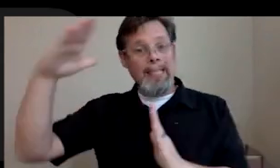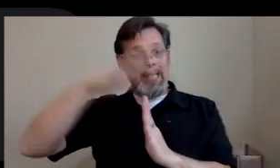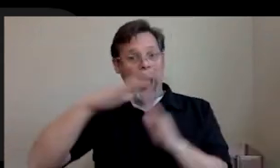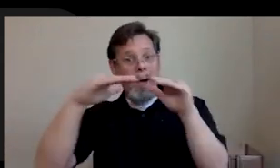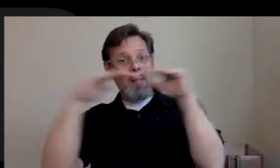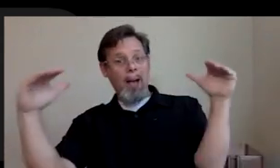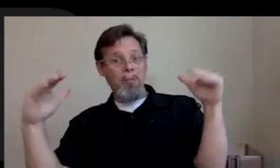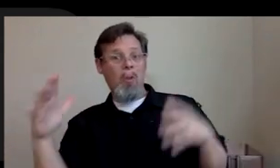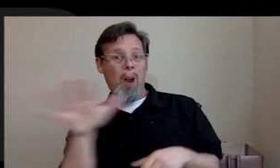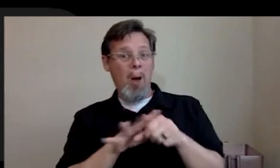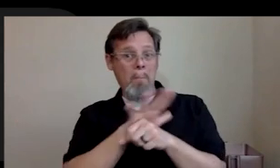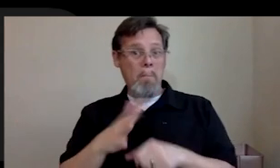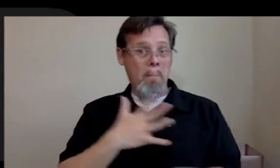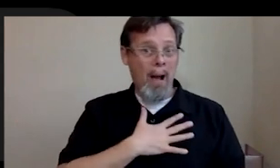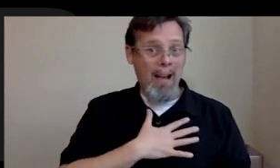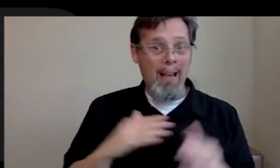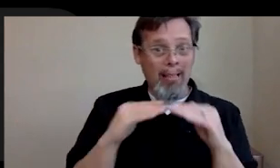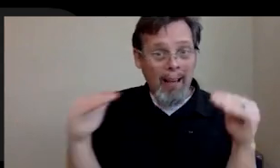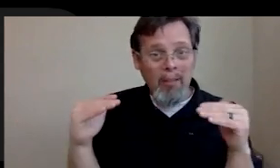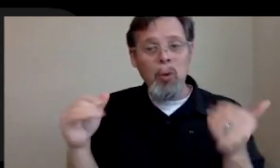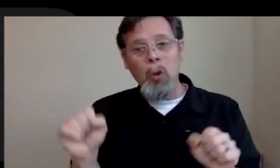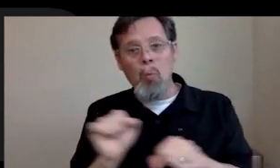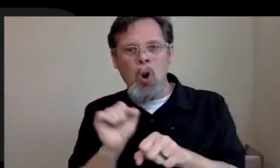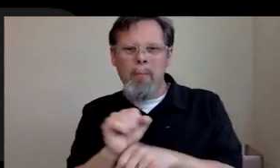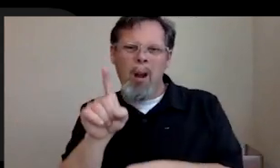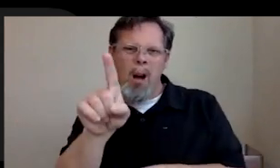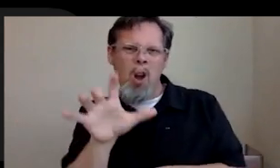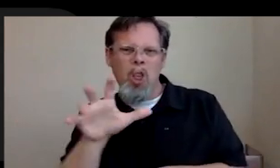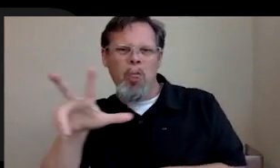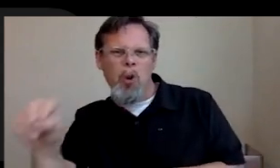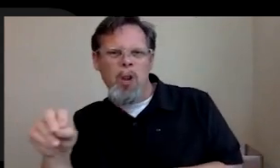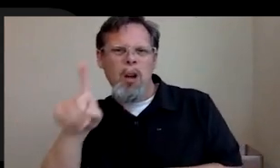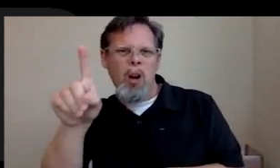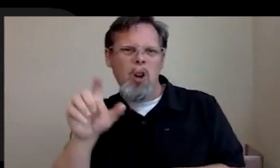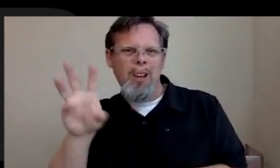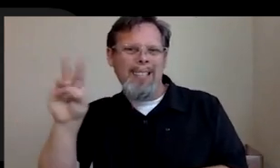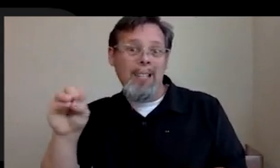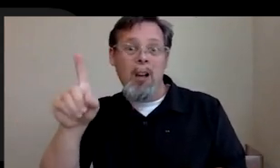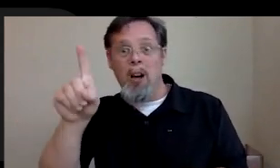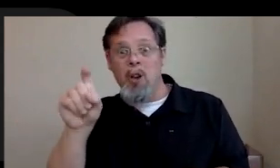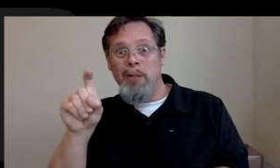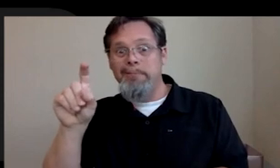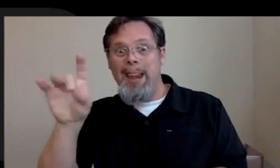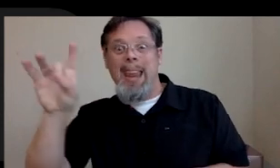my, my area right now you could look at one hundred and thirty to one hundred and sixty, eight hundred seventy, five hundred and eighty even that